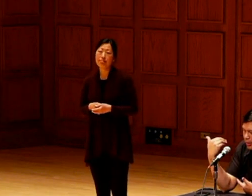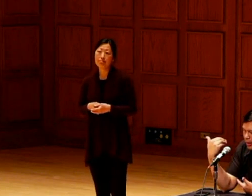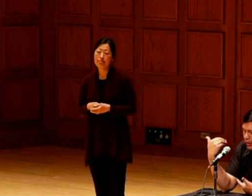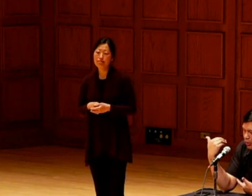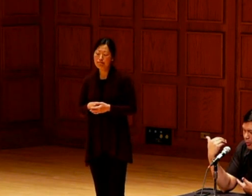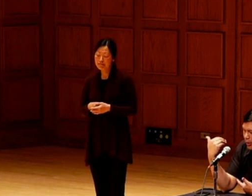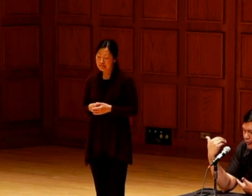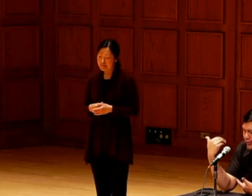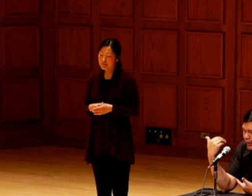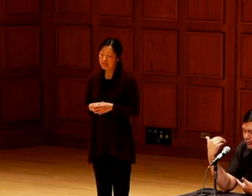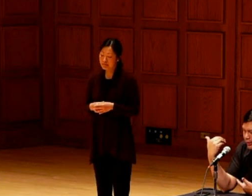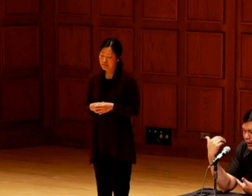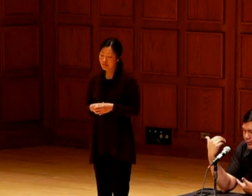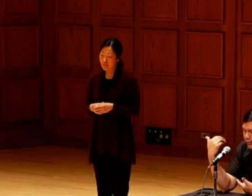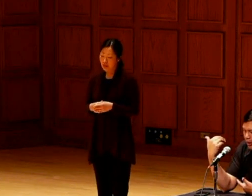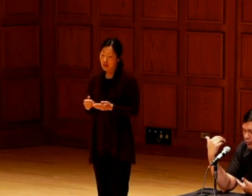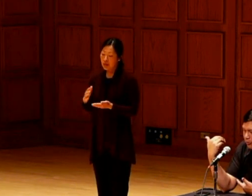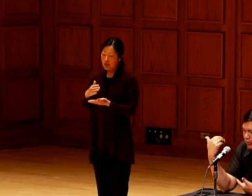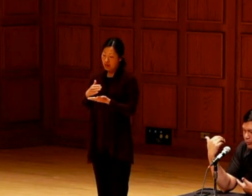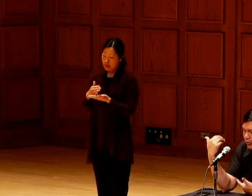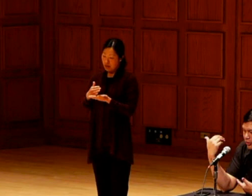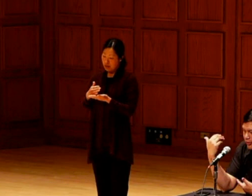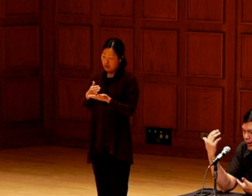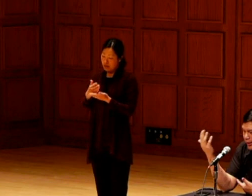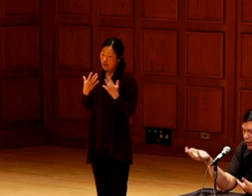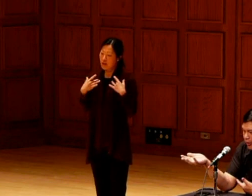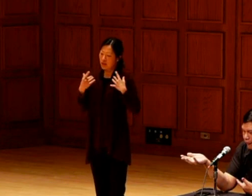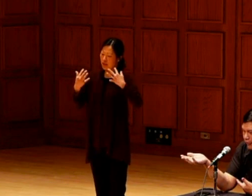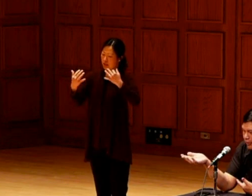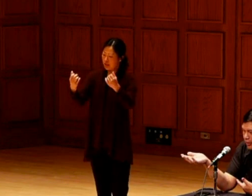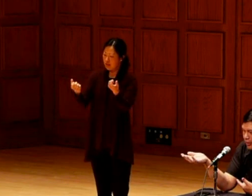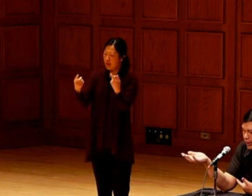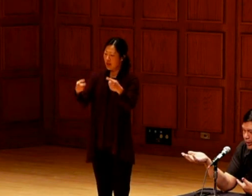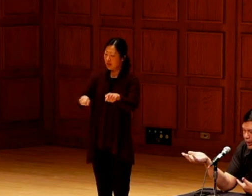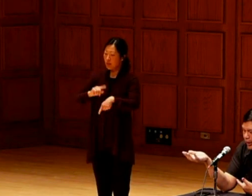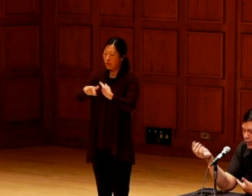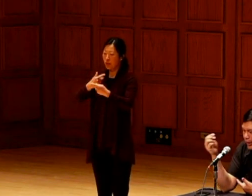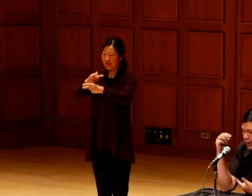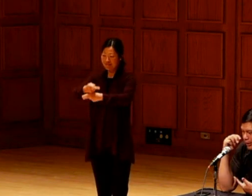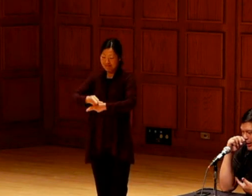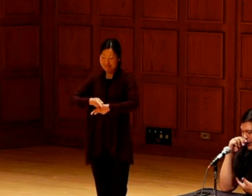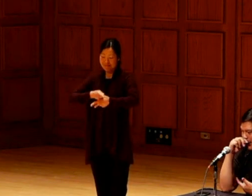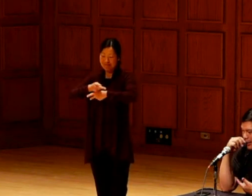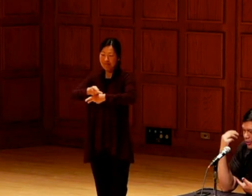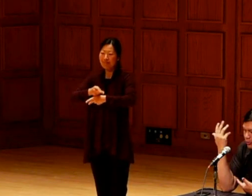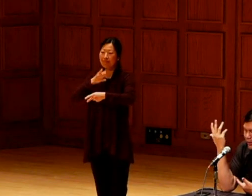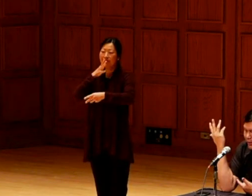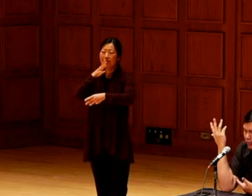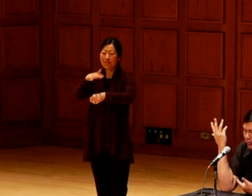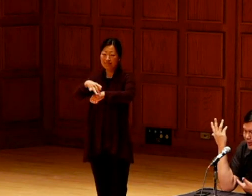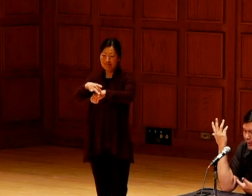Mother. To me, you know, part of the healing has to come and we start taking care of her.